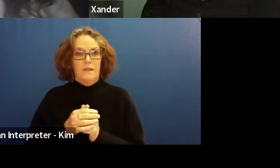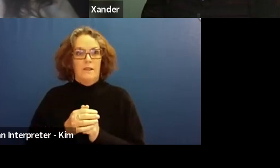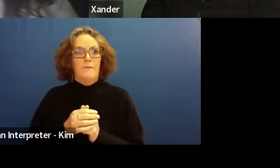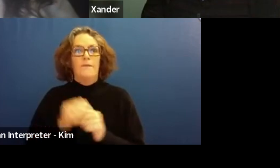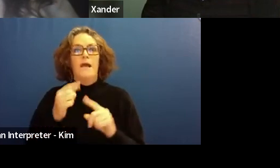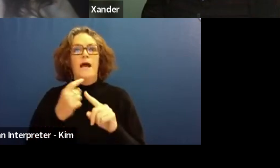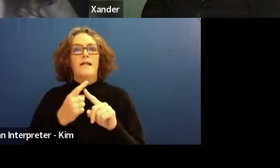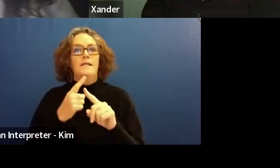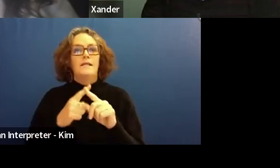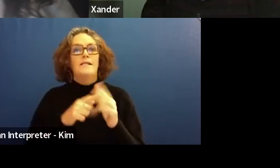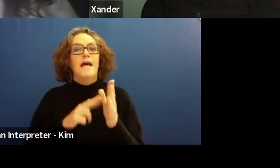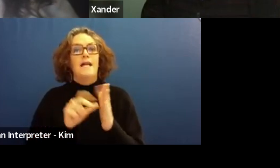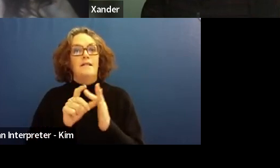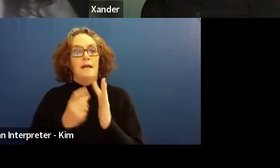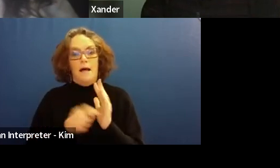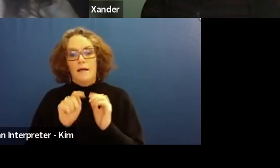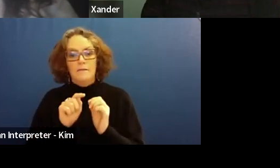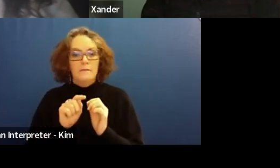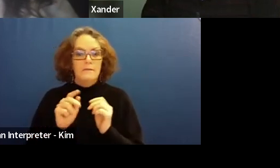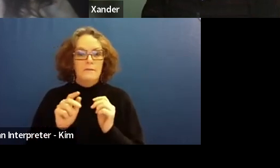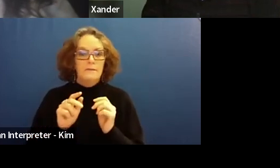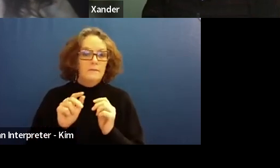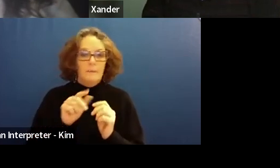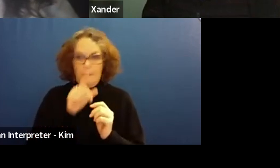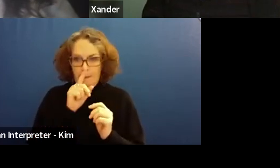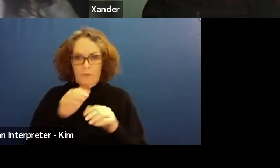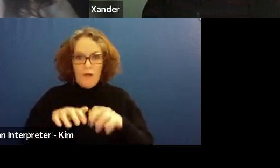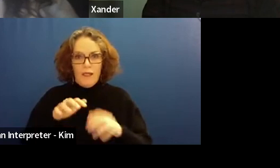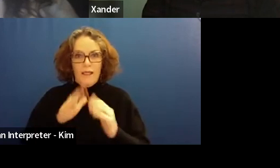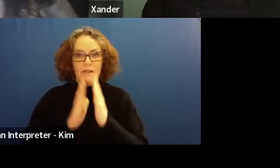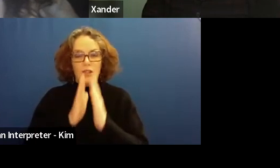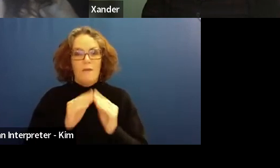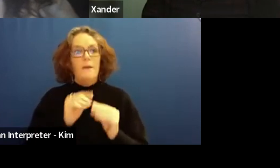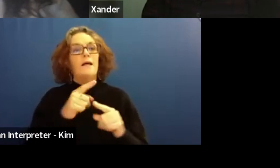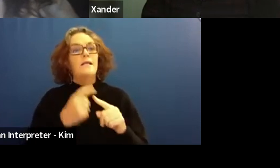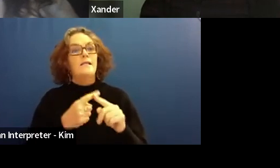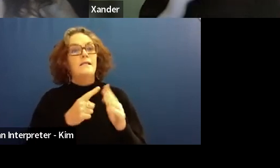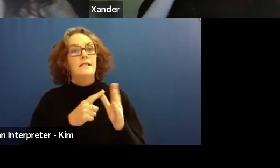Yes, so then the author issues right now around support and adjustments.